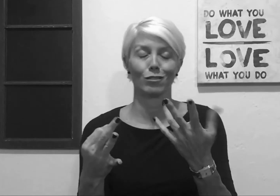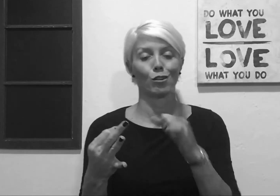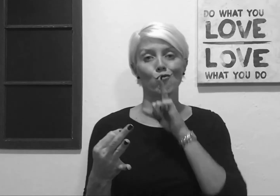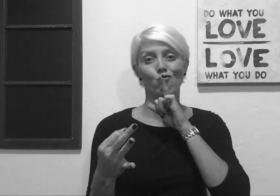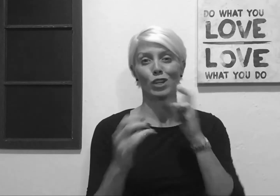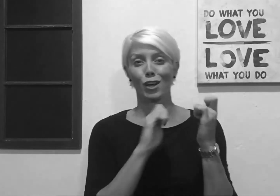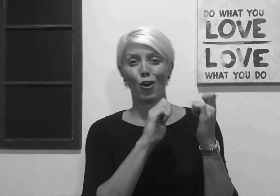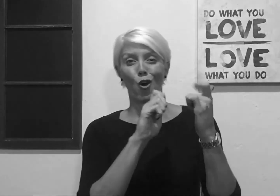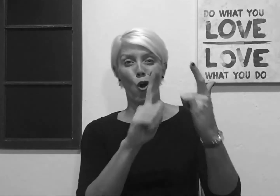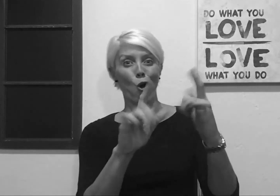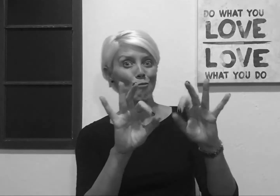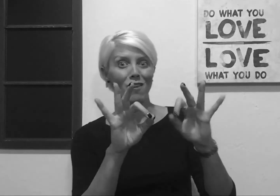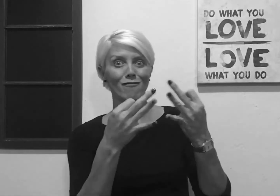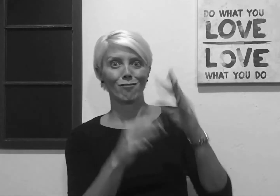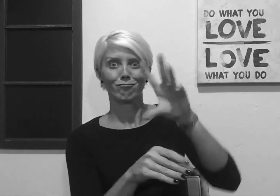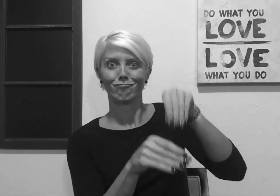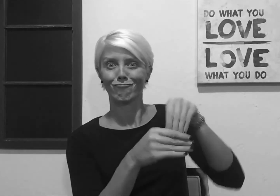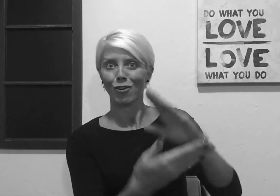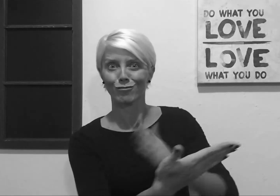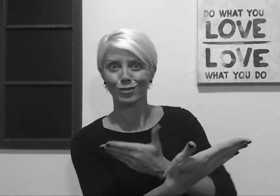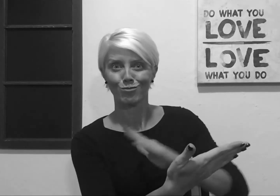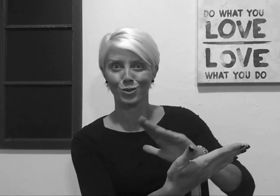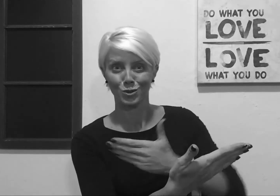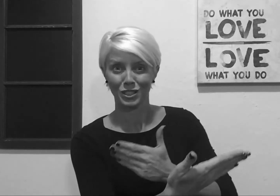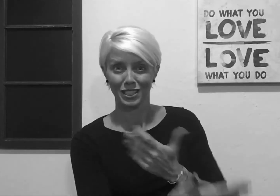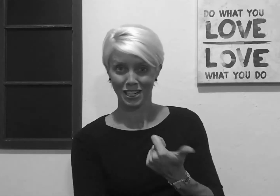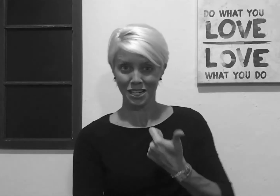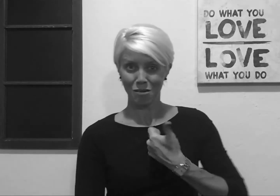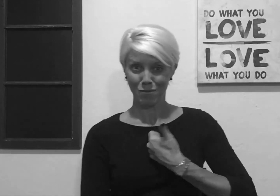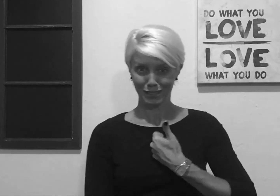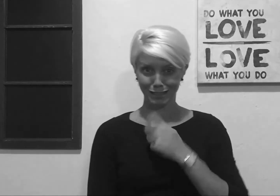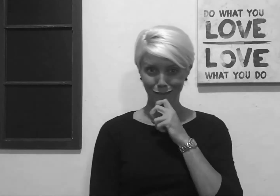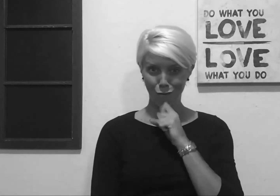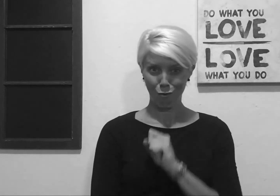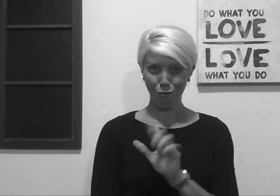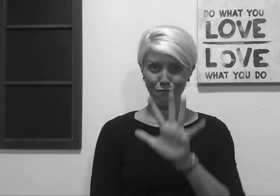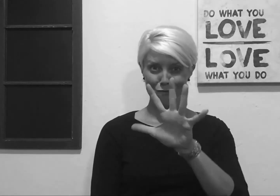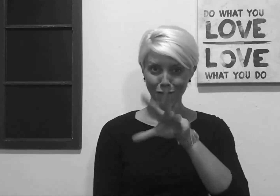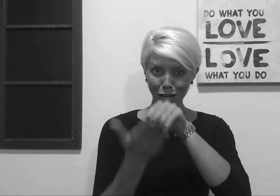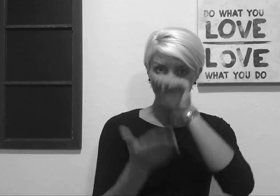was involved with music. When I was 5 years old,